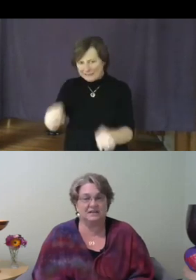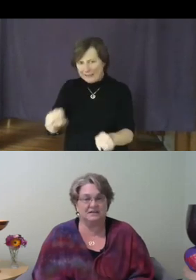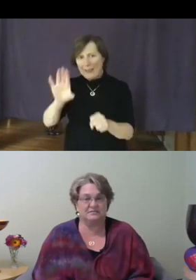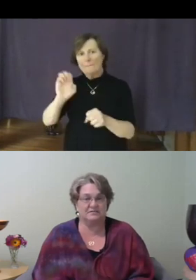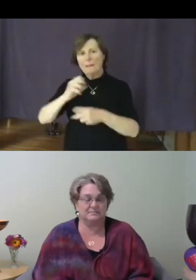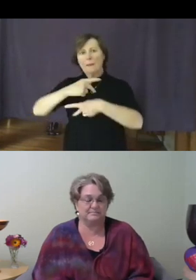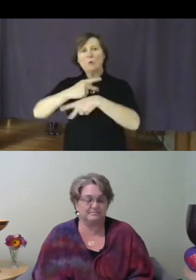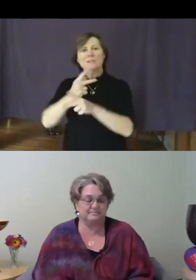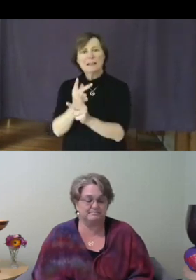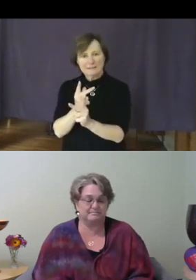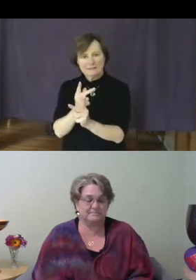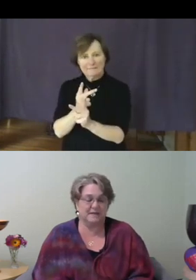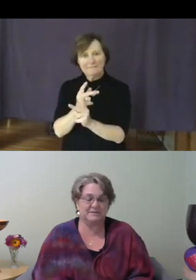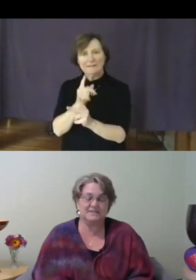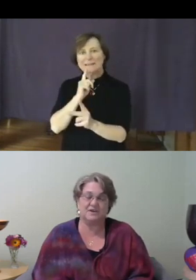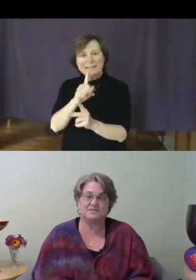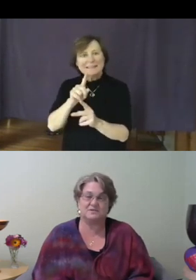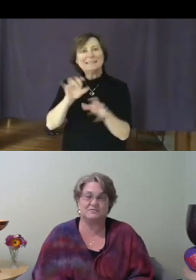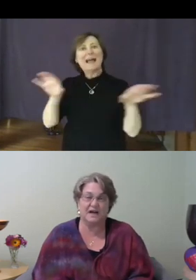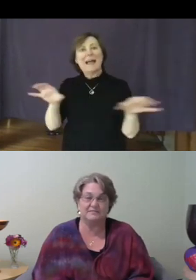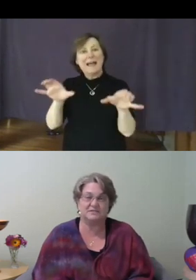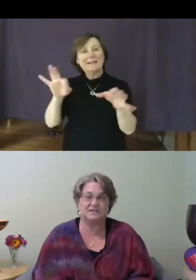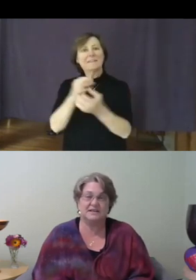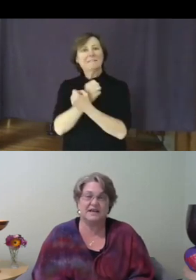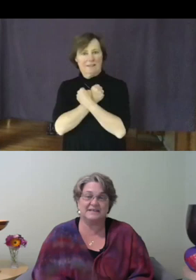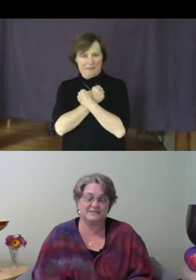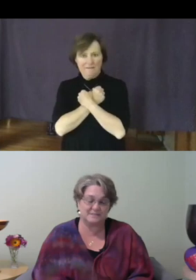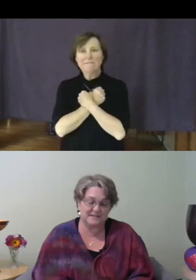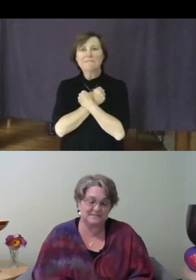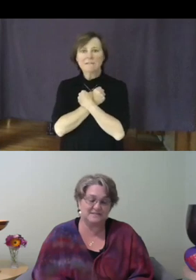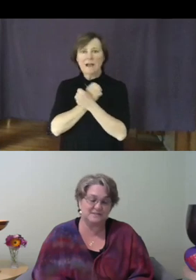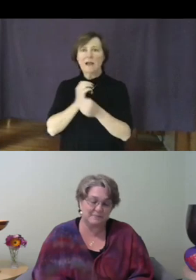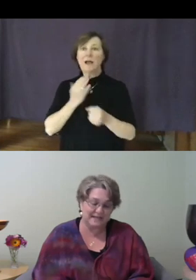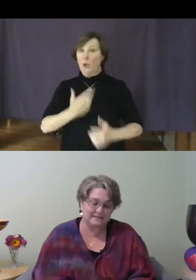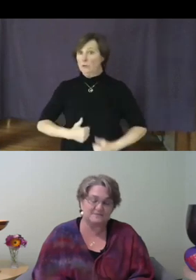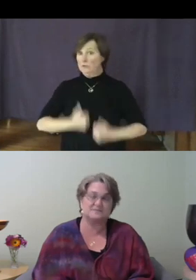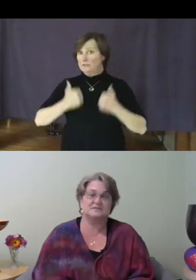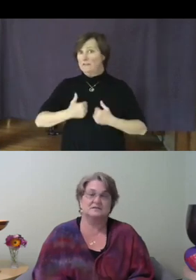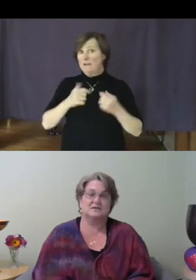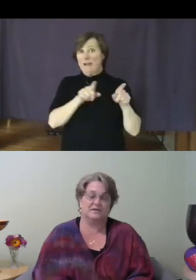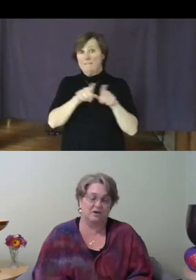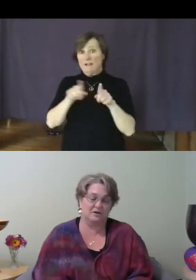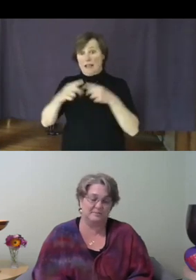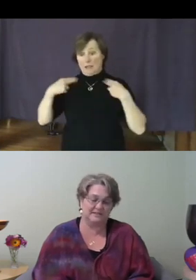I believe our survival as a species depends on our ability to